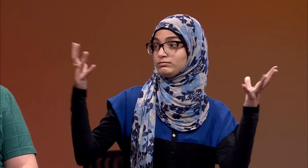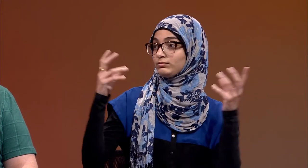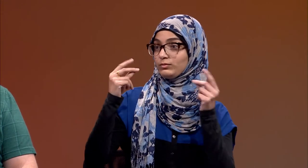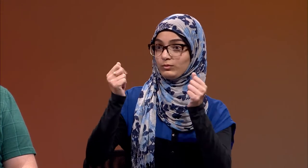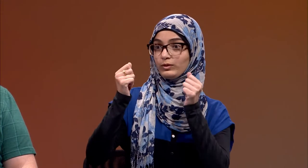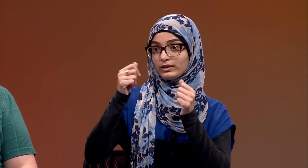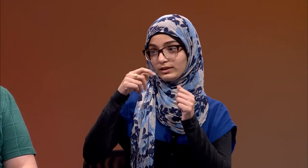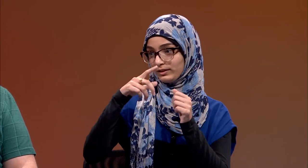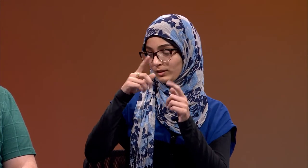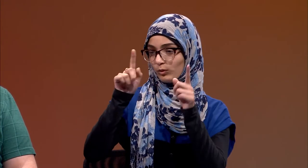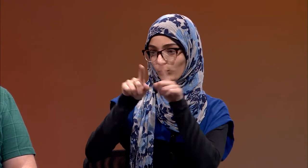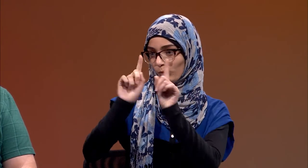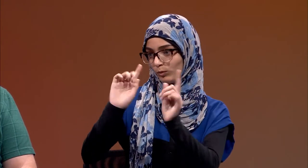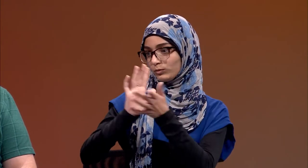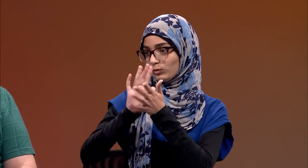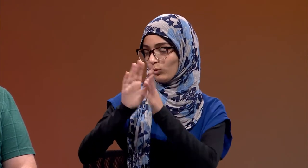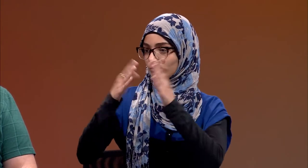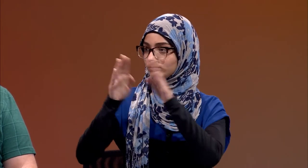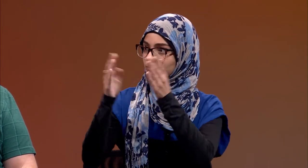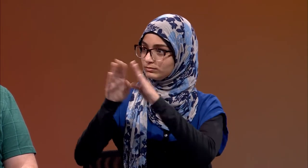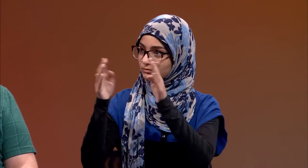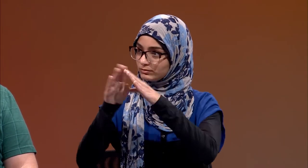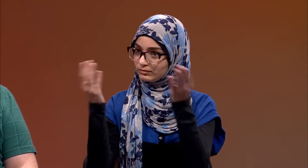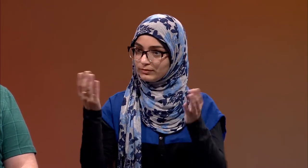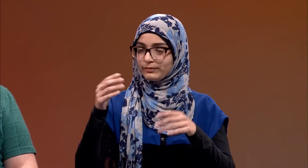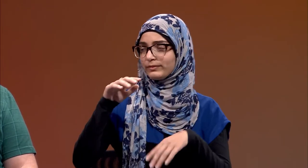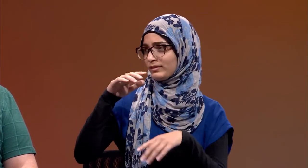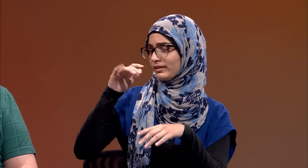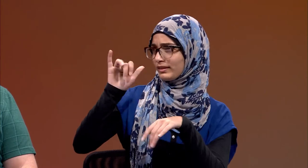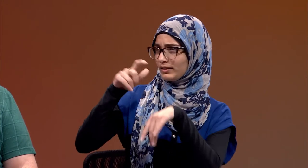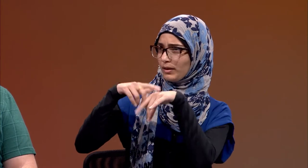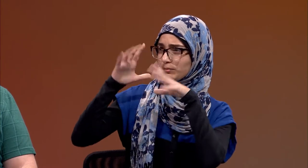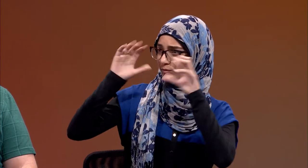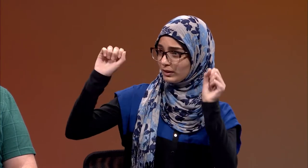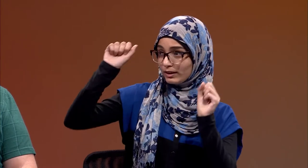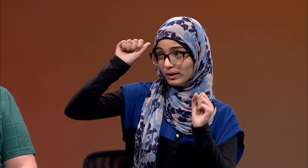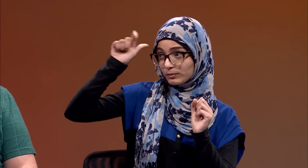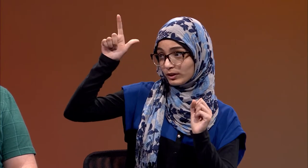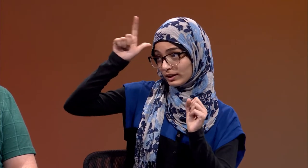[Interpreter] ASL just took off and grew. Many schools open for the deaf.